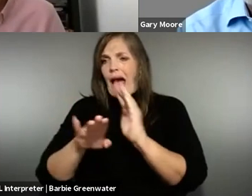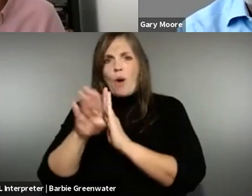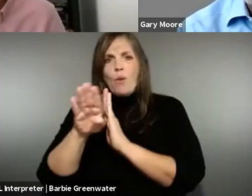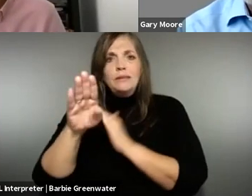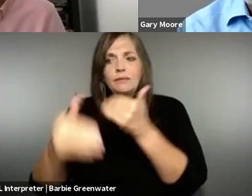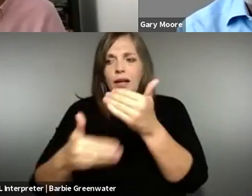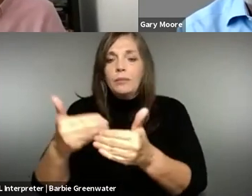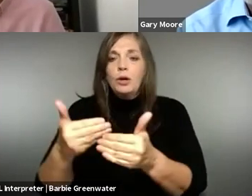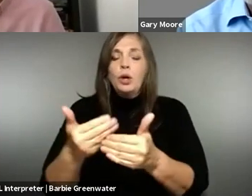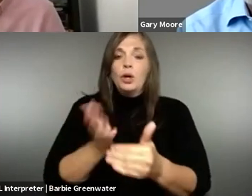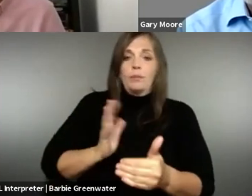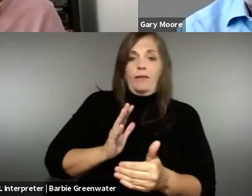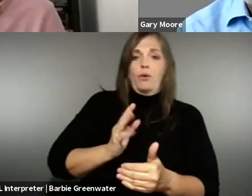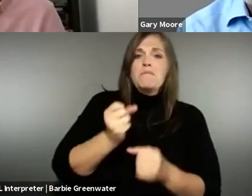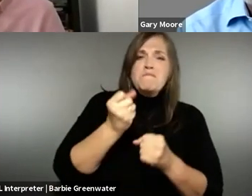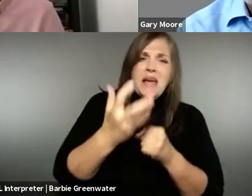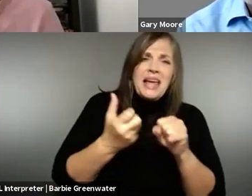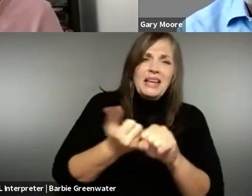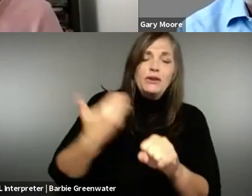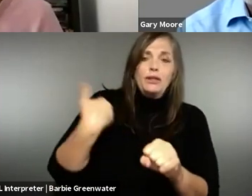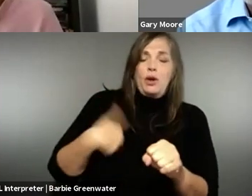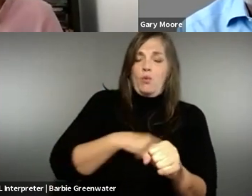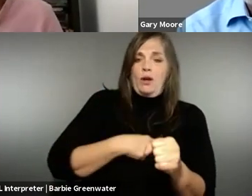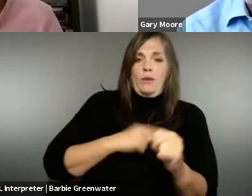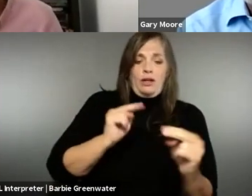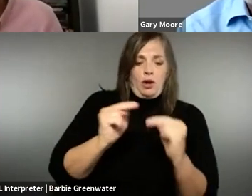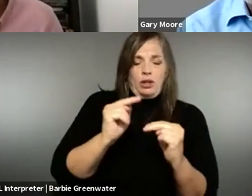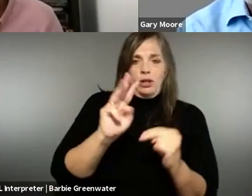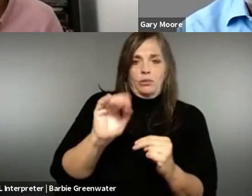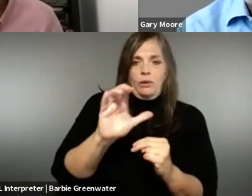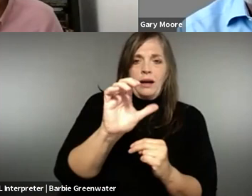how this technology is going to develop. You know, when the